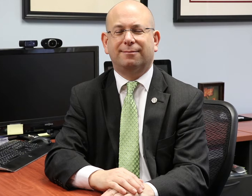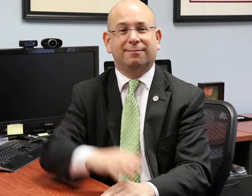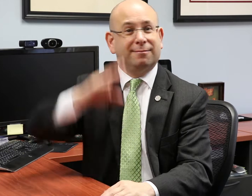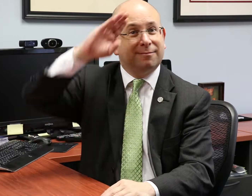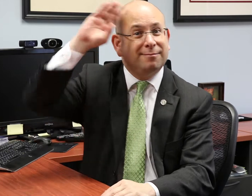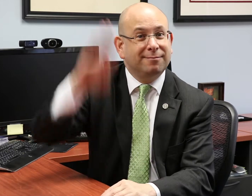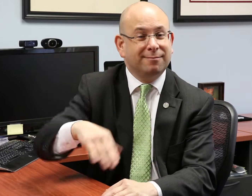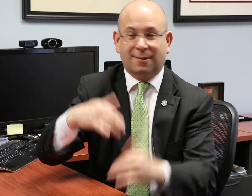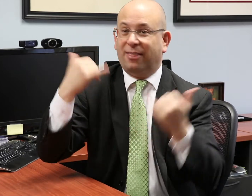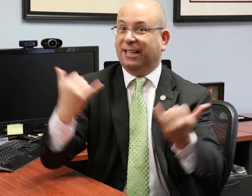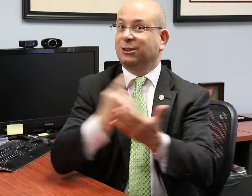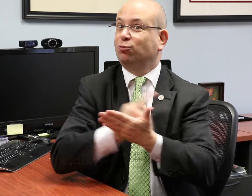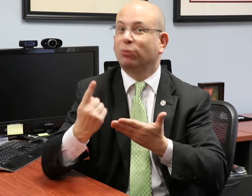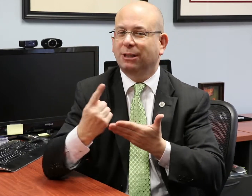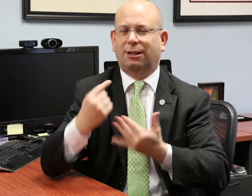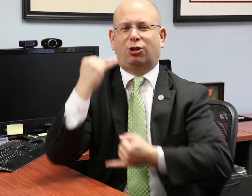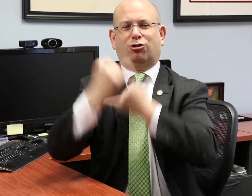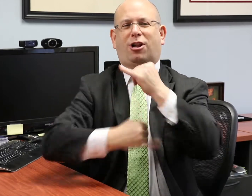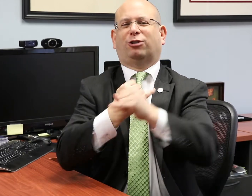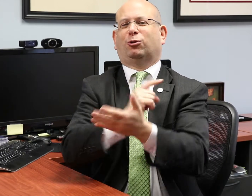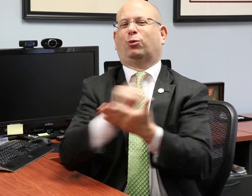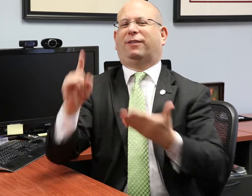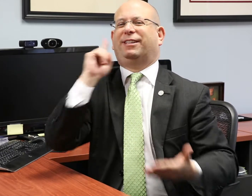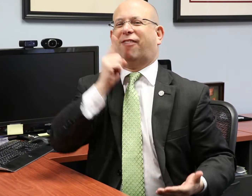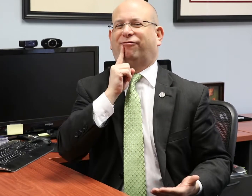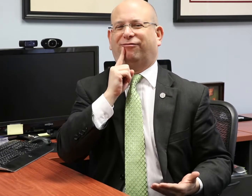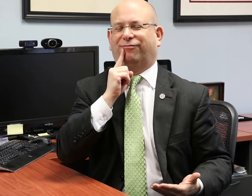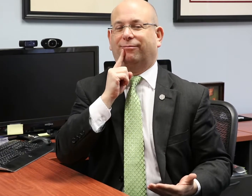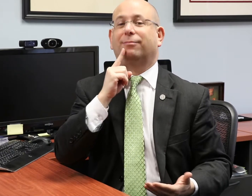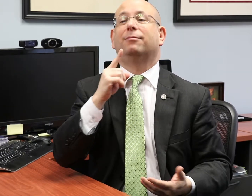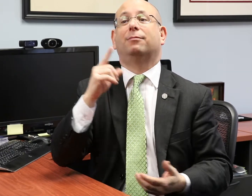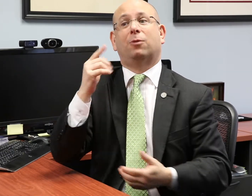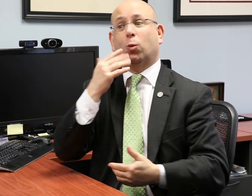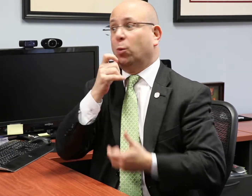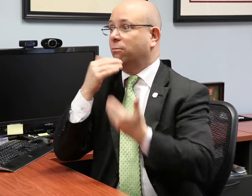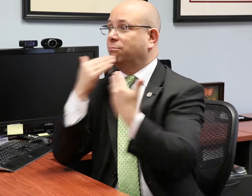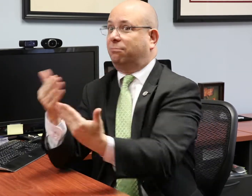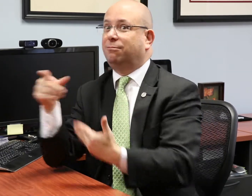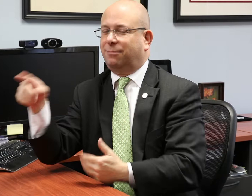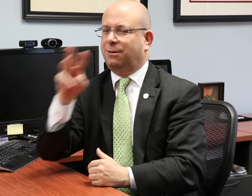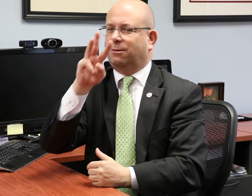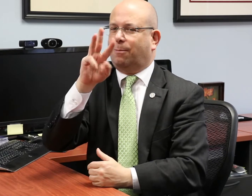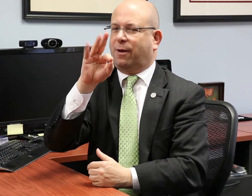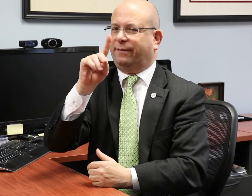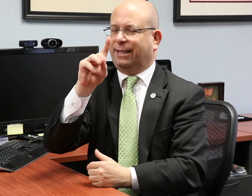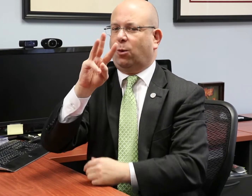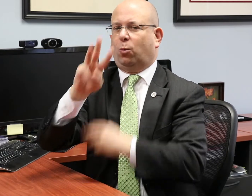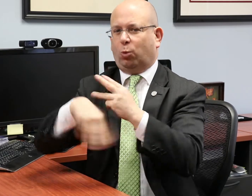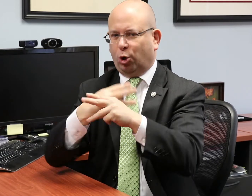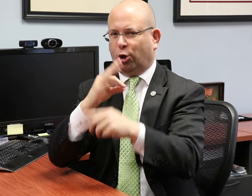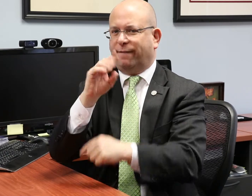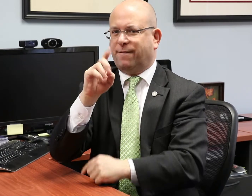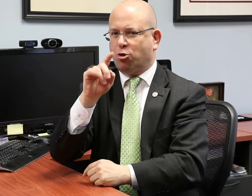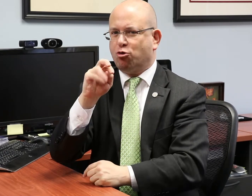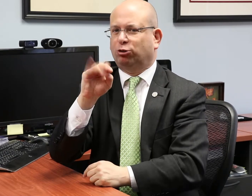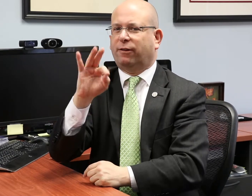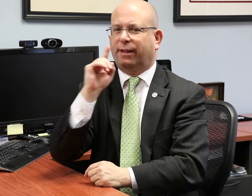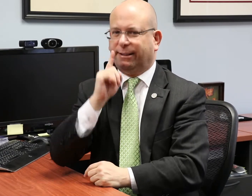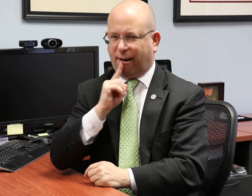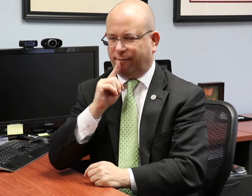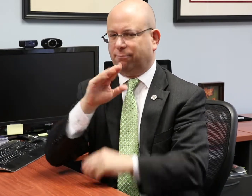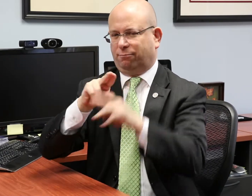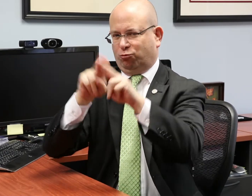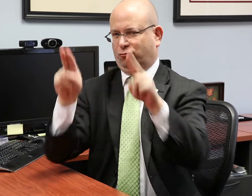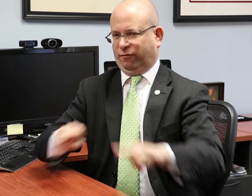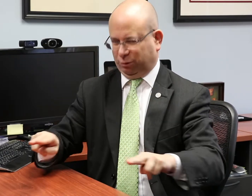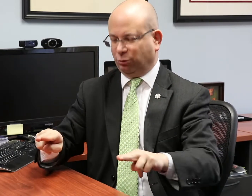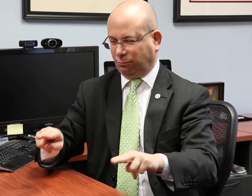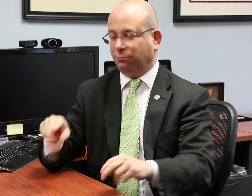This week is the International Week of the Deaf led by the World Federation of the Deaf (WFD).